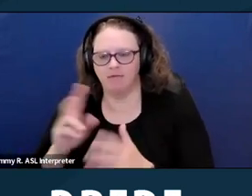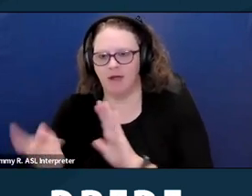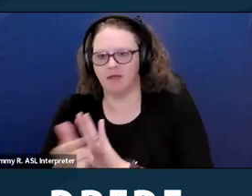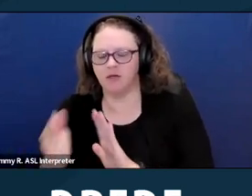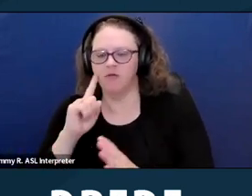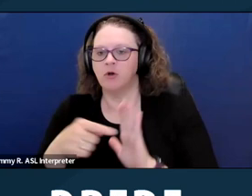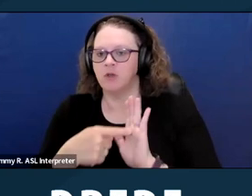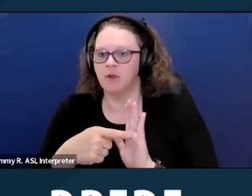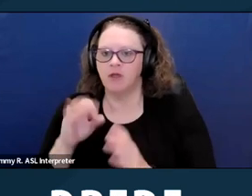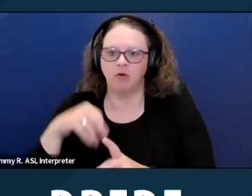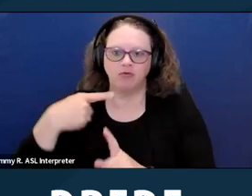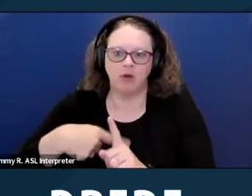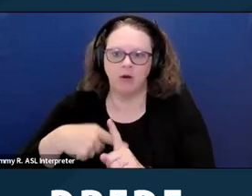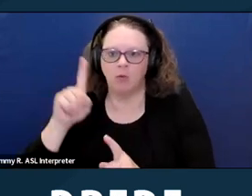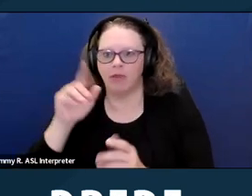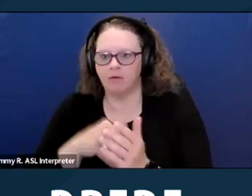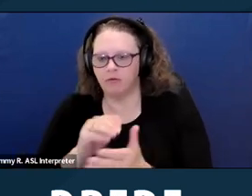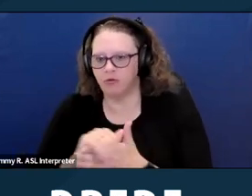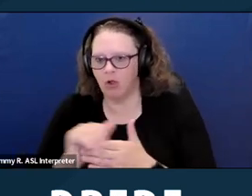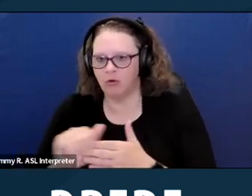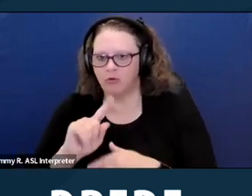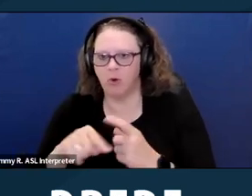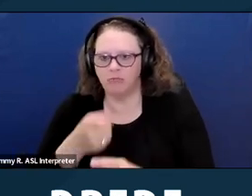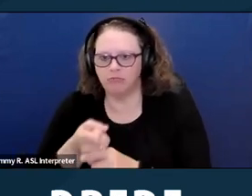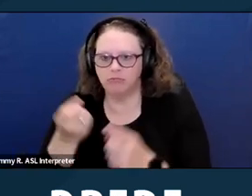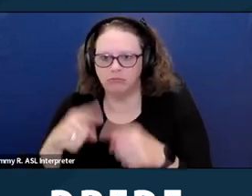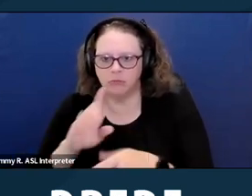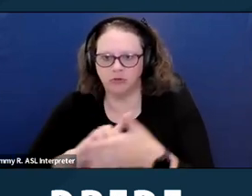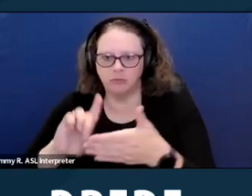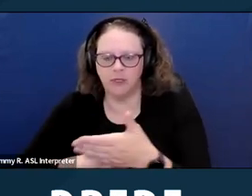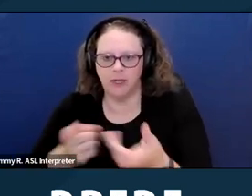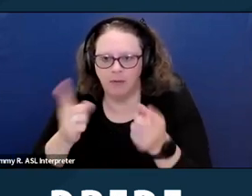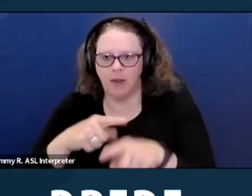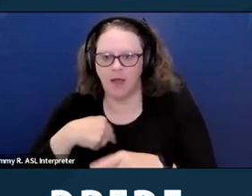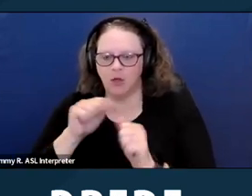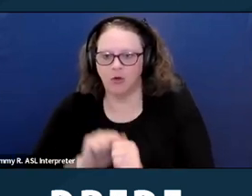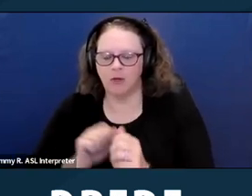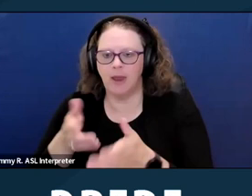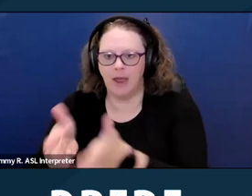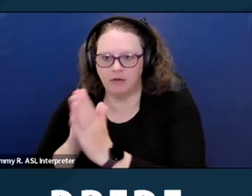under the local ordinance in Los Angeles, I could claim damages in the amount of $3,000,